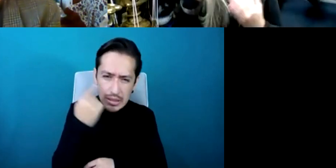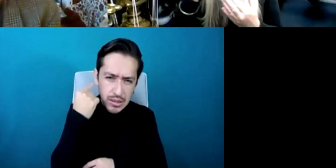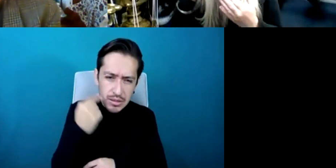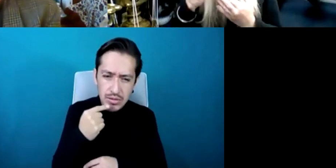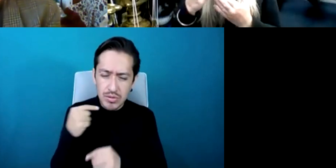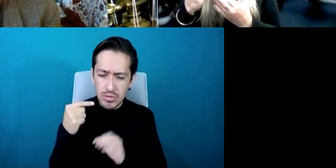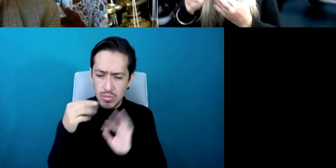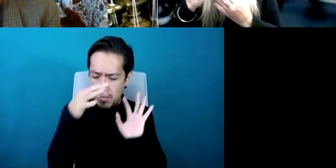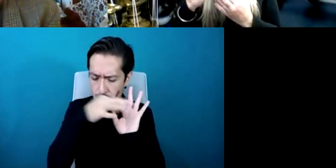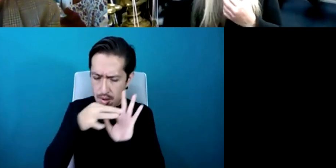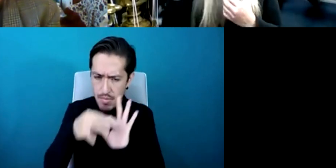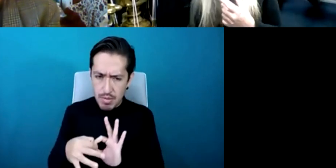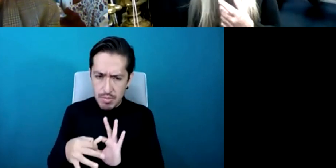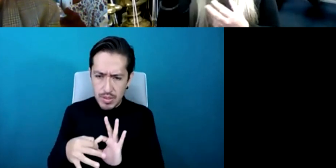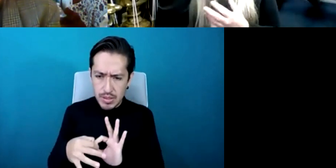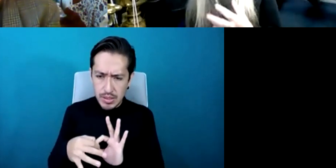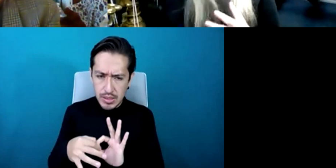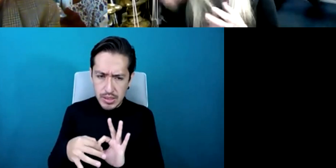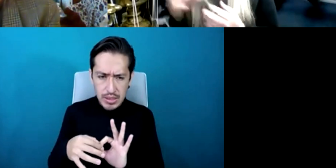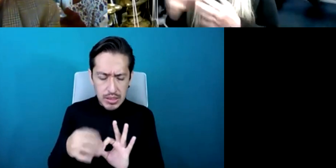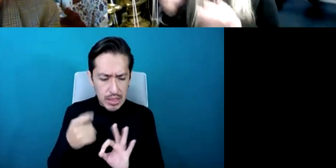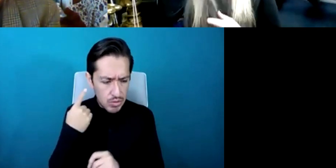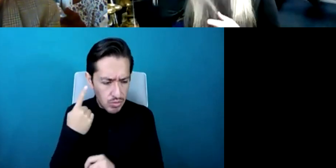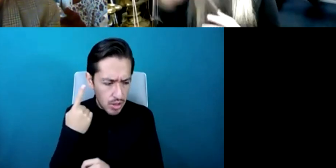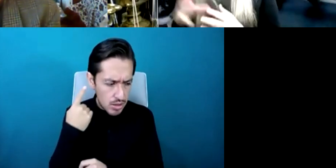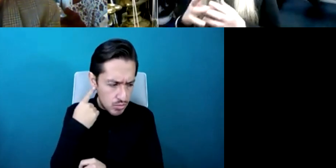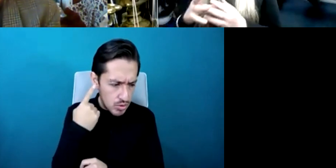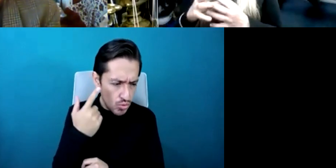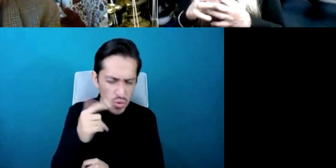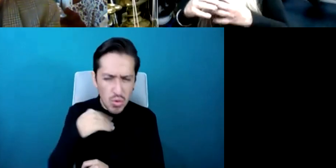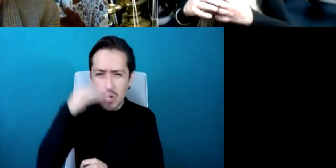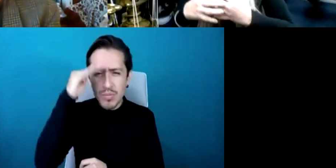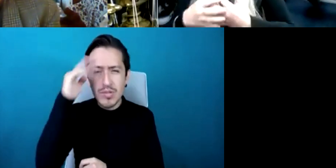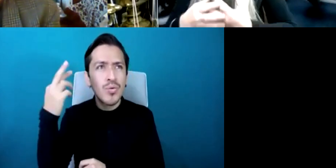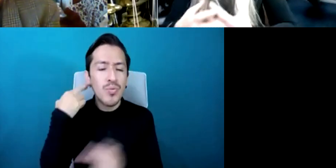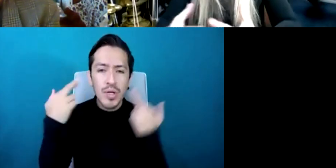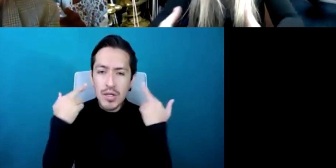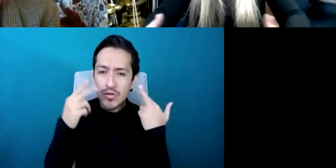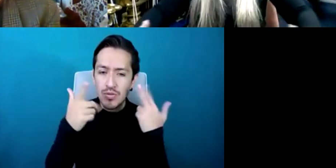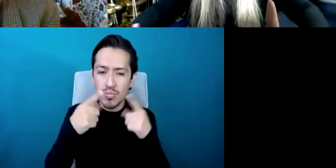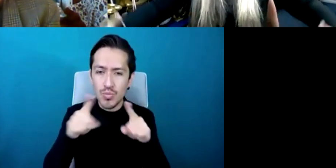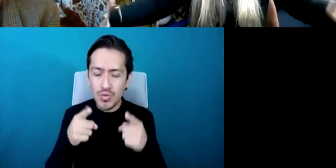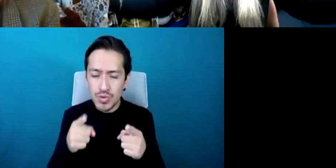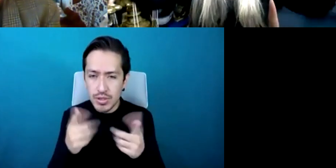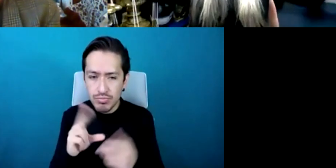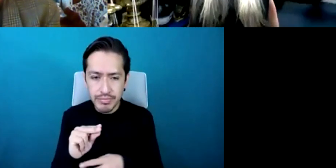mean listening as in the noise or the sound or the music that's being played I mean just grasping all